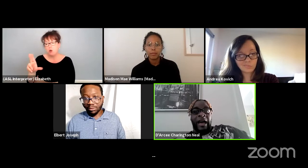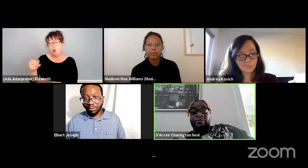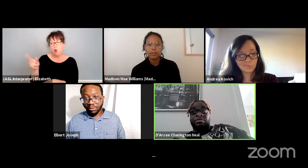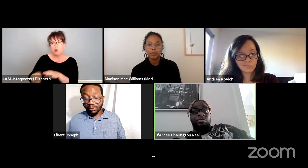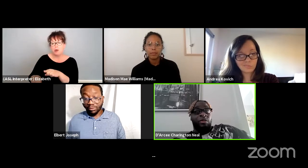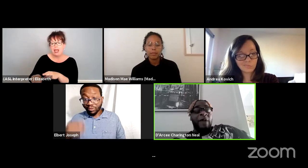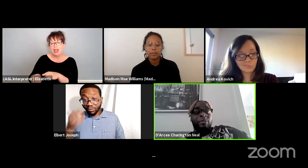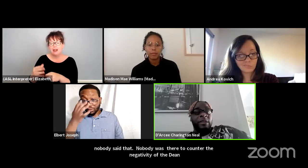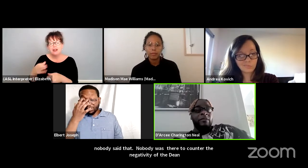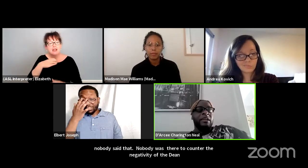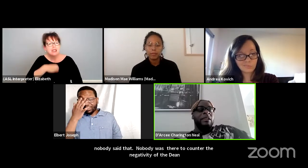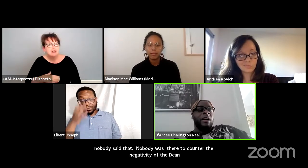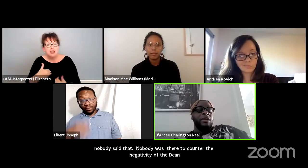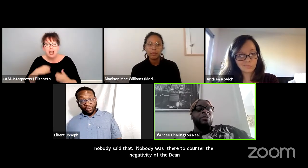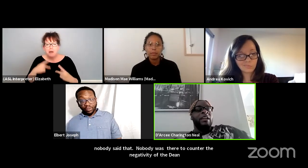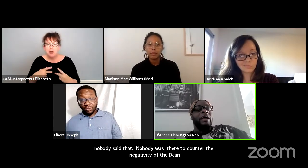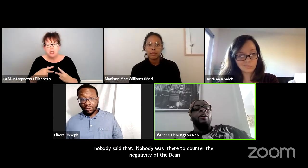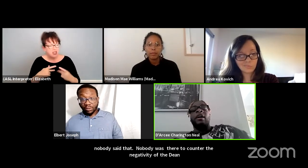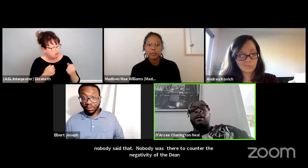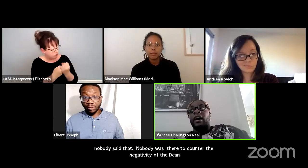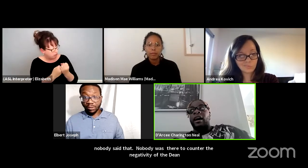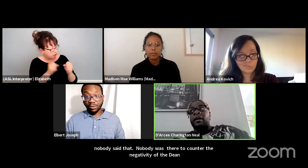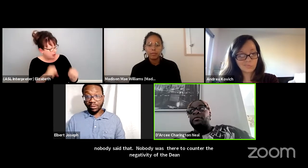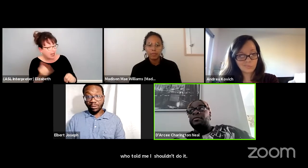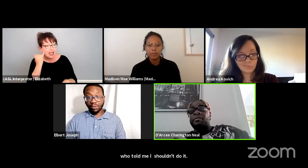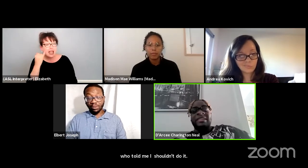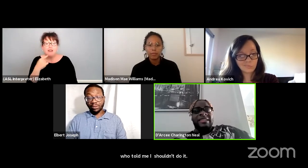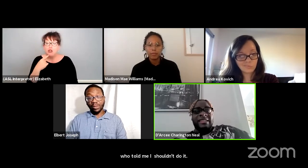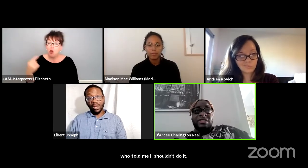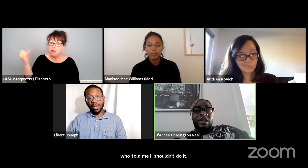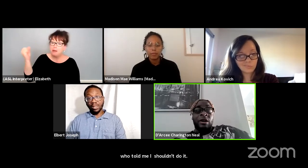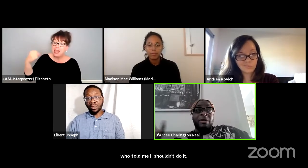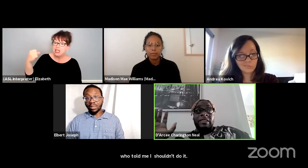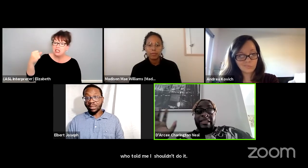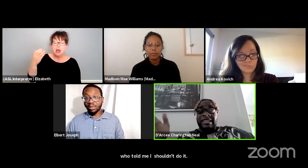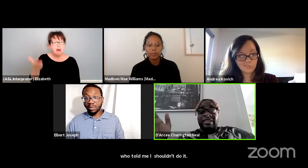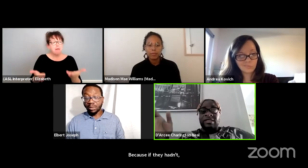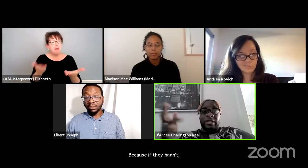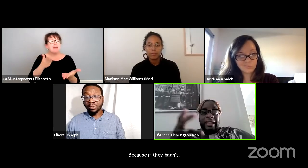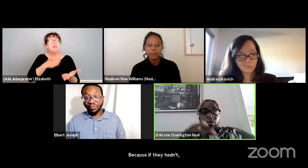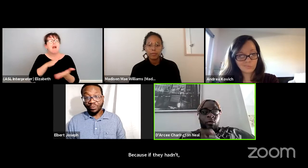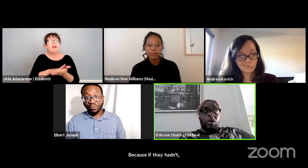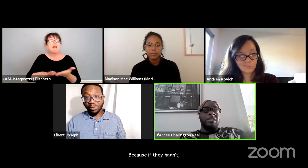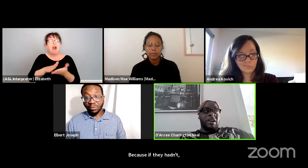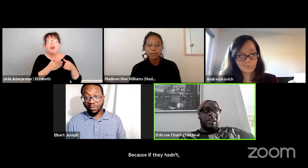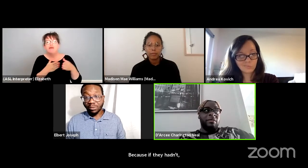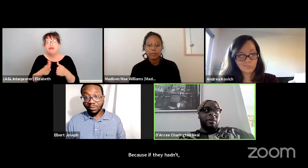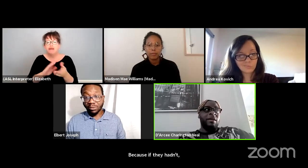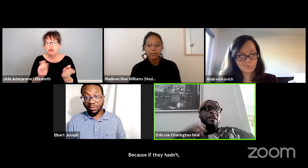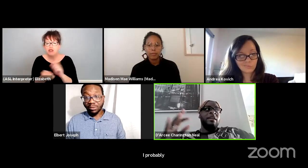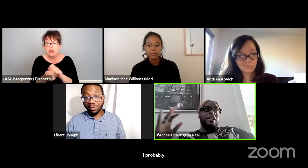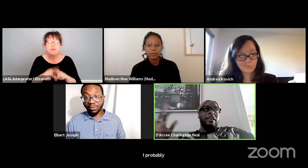I probably would be at NYU right now. But that said, you know, but this is also like what you're talking about